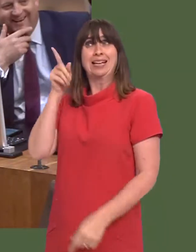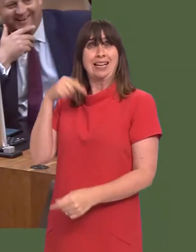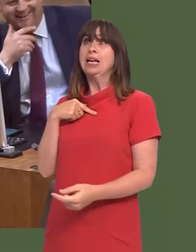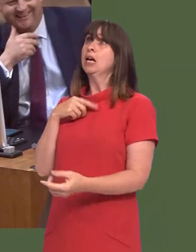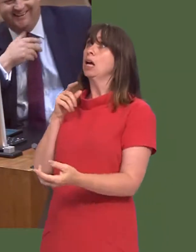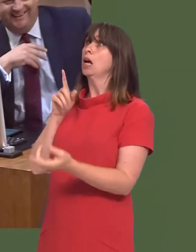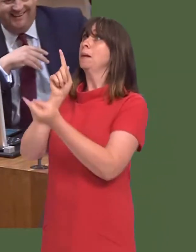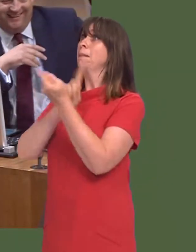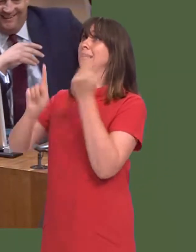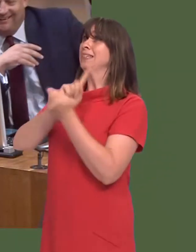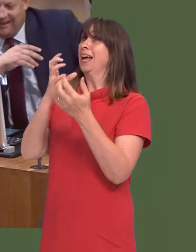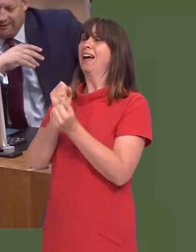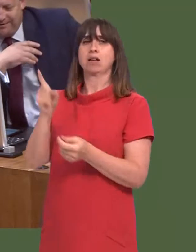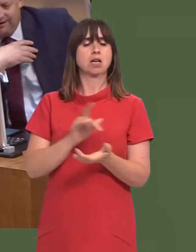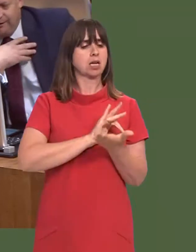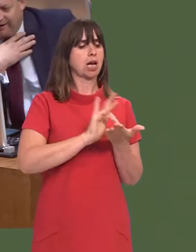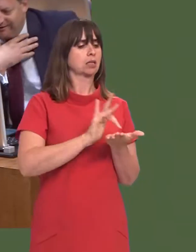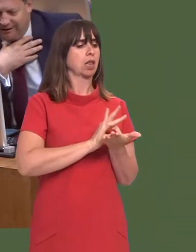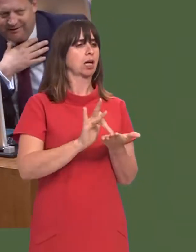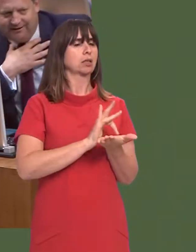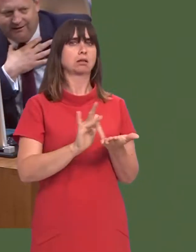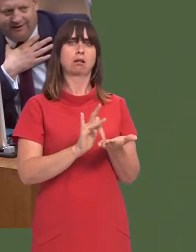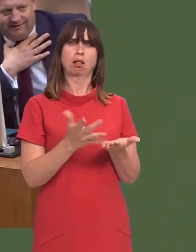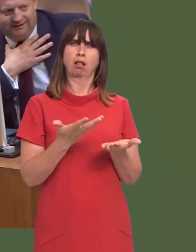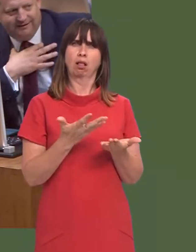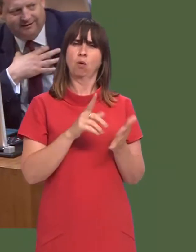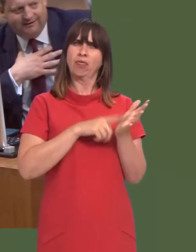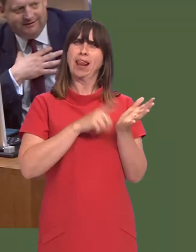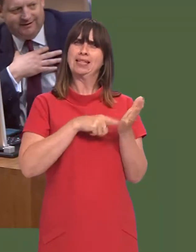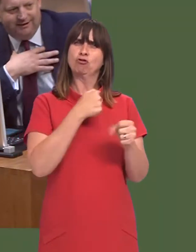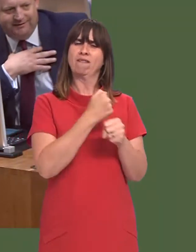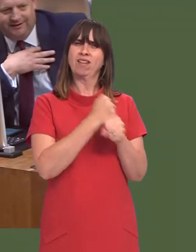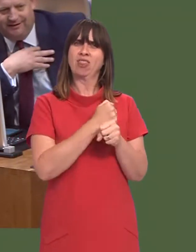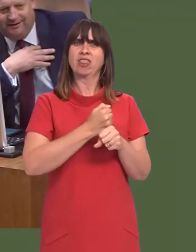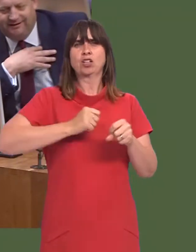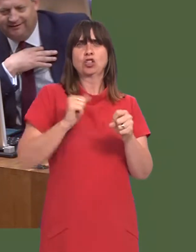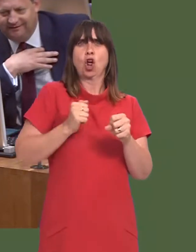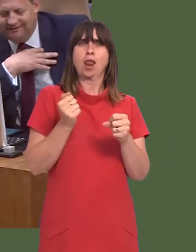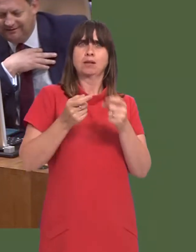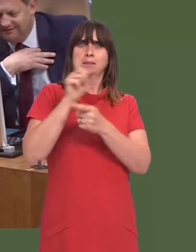things that he did was to cancel his quadrilateral meetings with Lesley Griffiths as Minister,